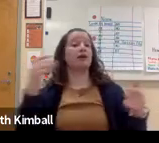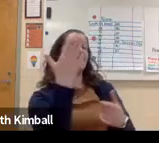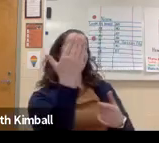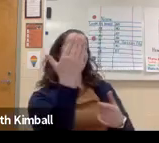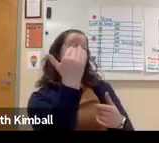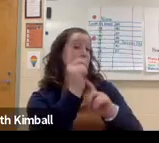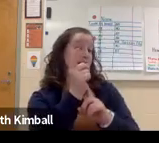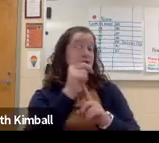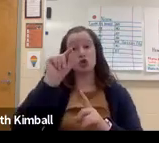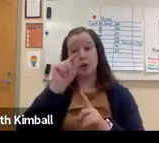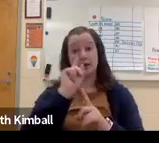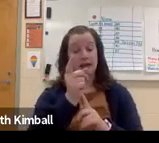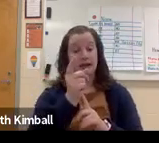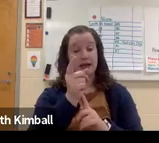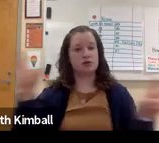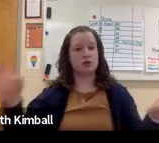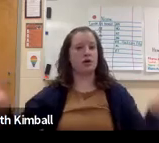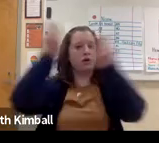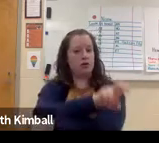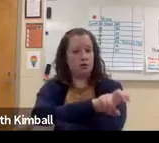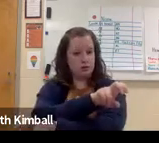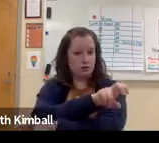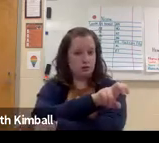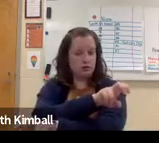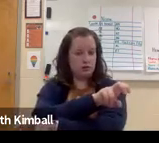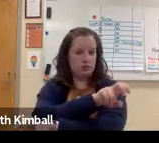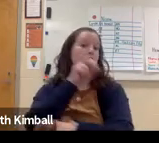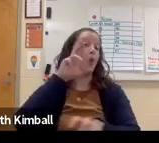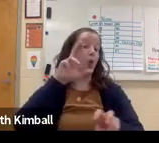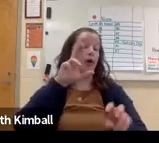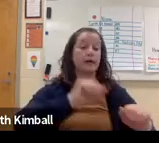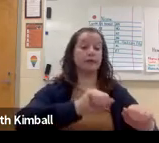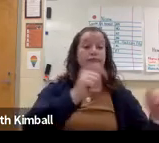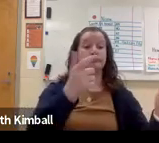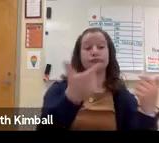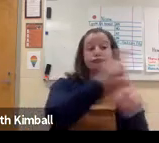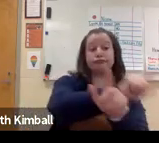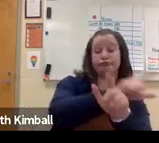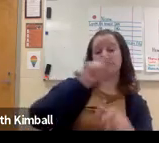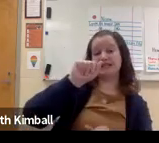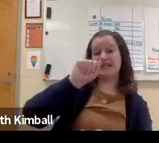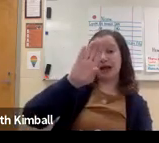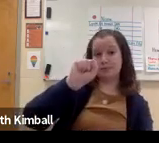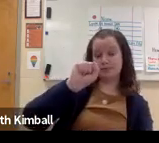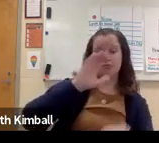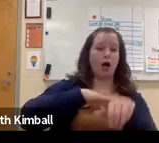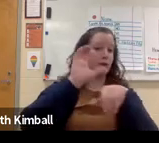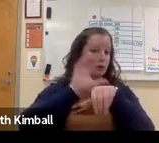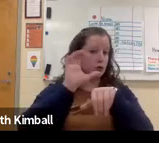the navigator is typing out. You can give them 15 to 20 minutes and then have them switch roles.